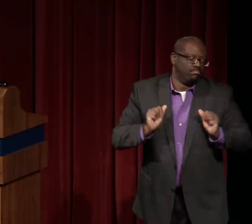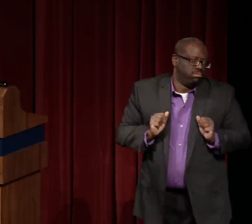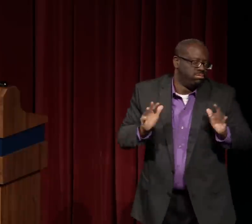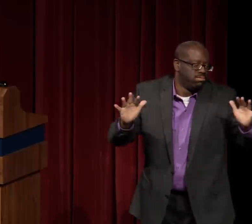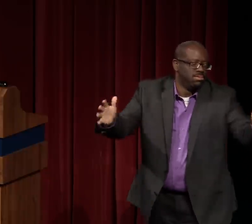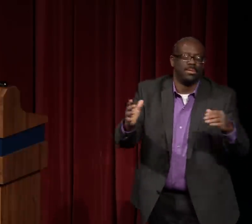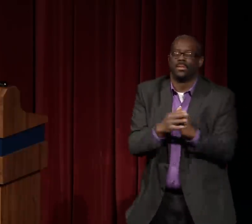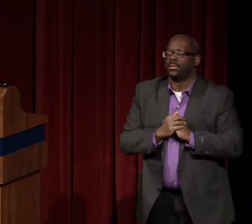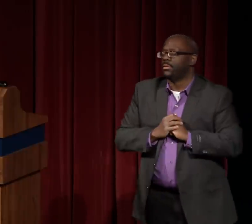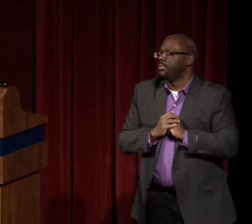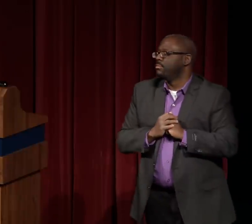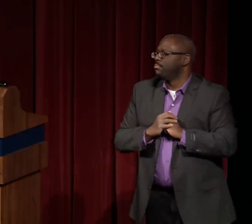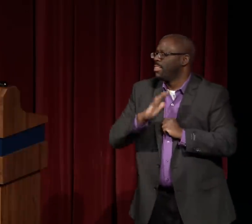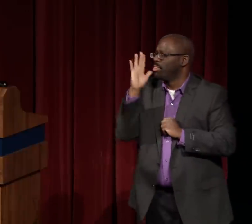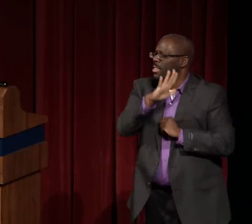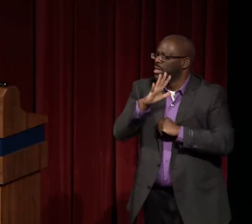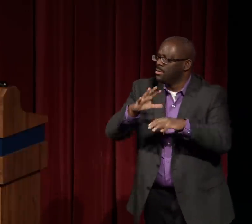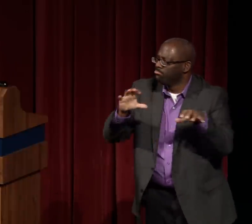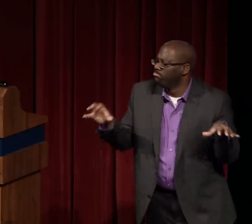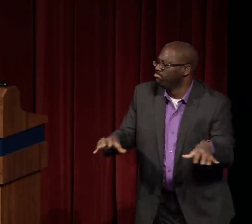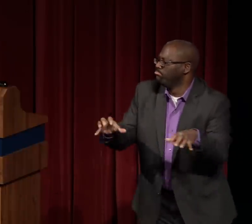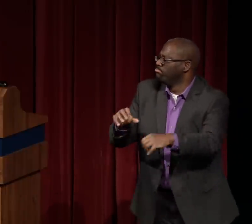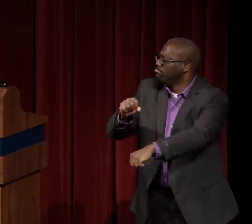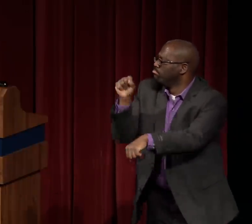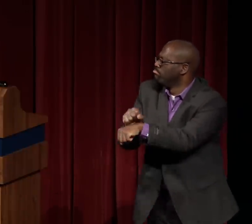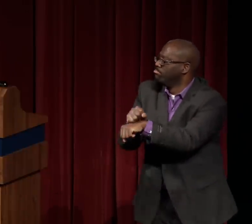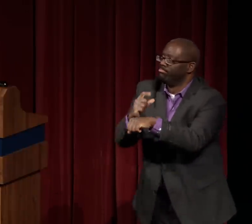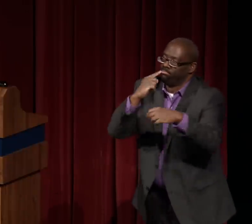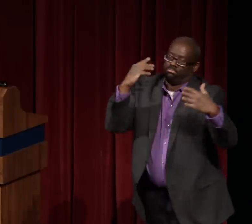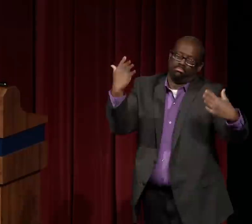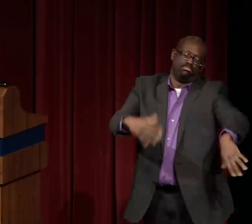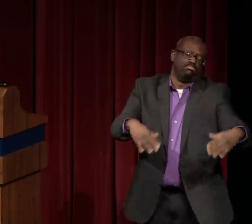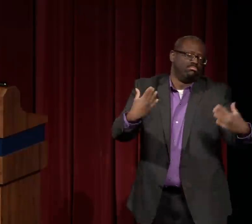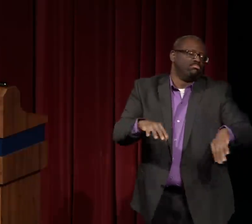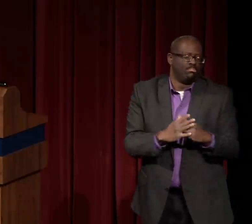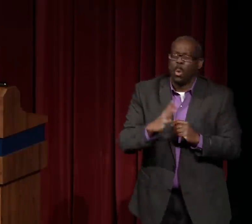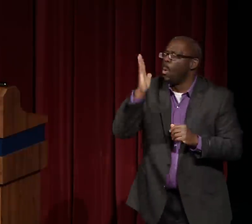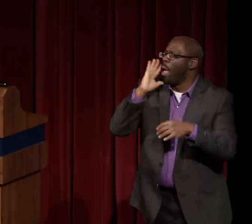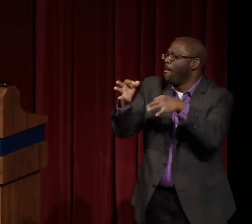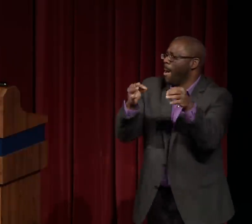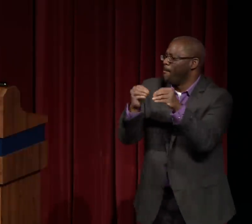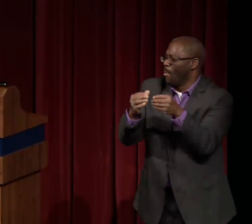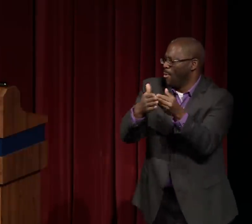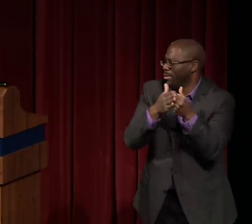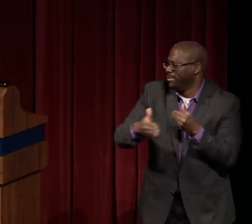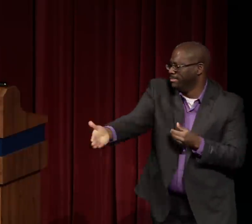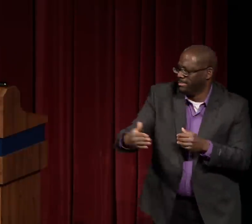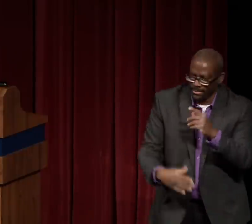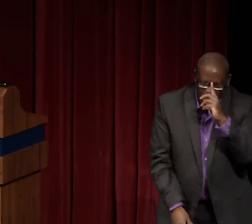Her personality was infectious. She was a hard worker.